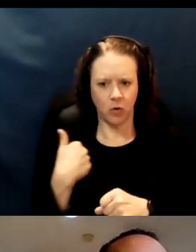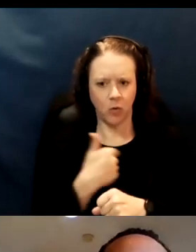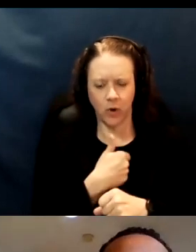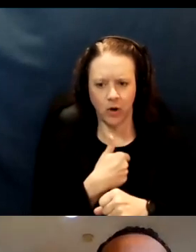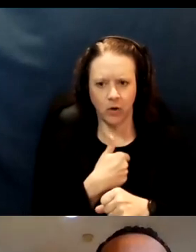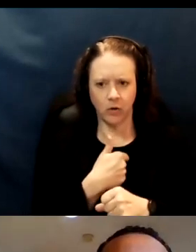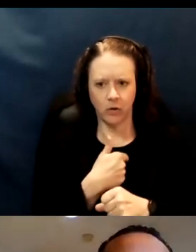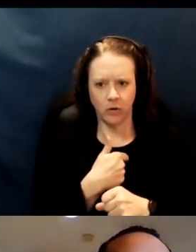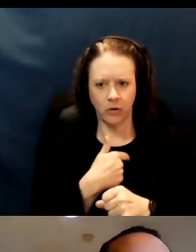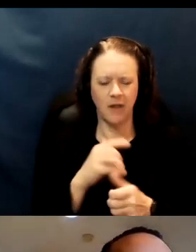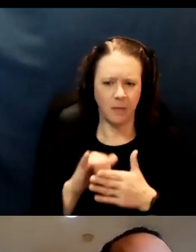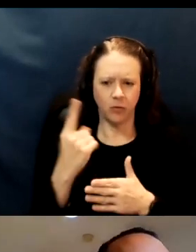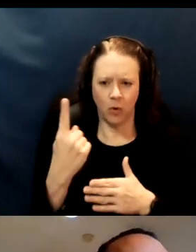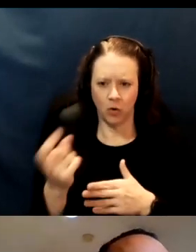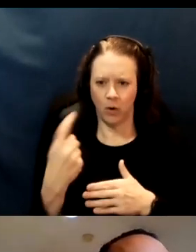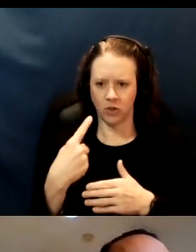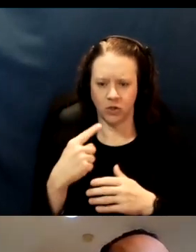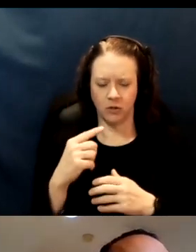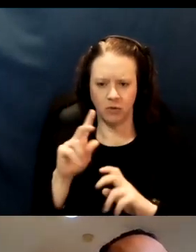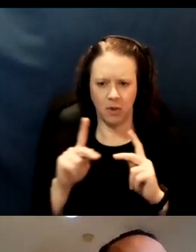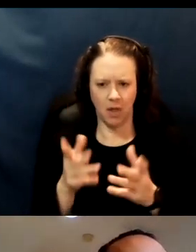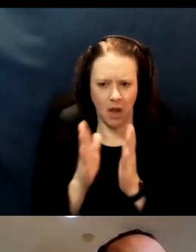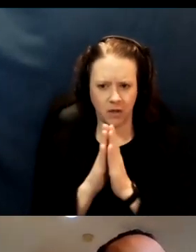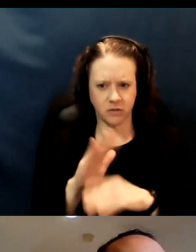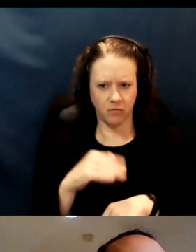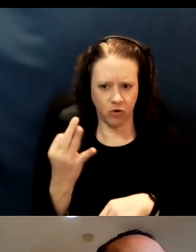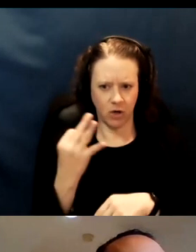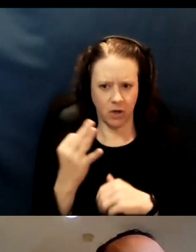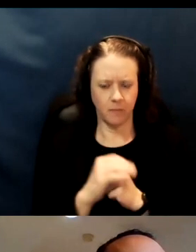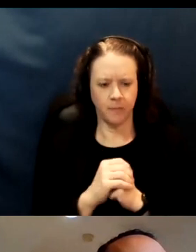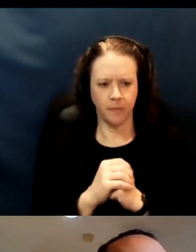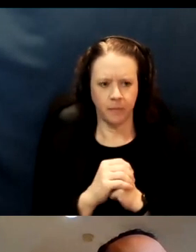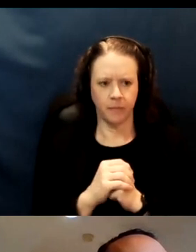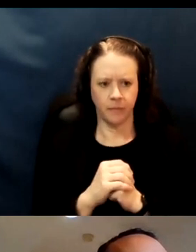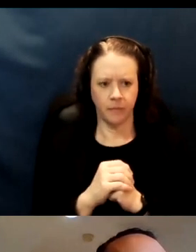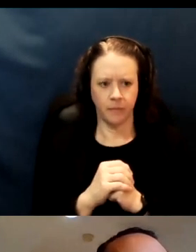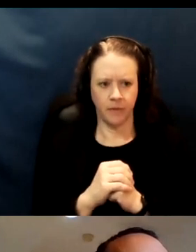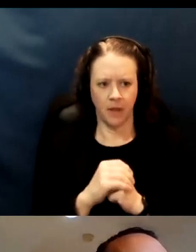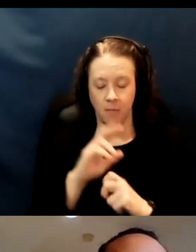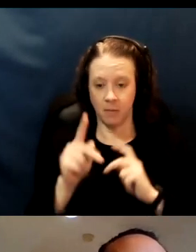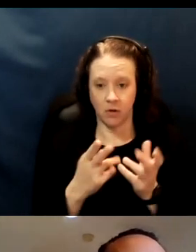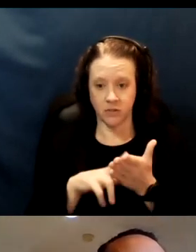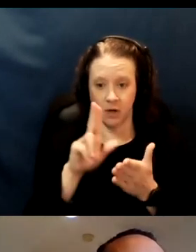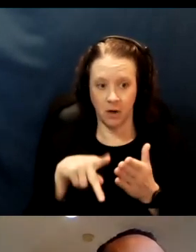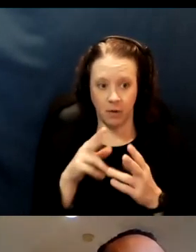So this was one of the questions that came out on Friday. So, people are signing up either through a CBO